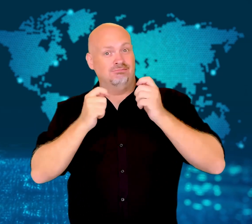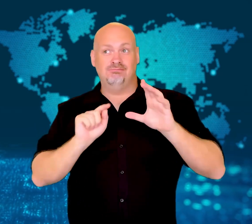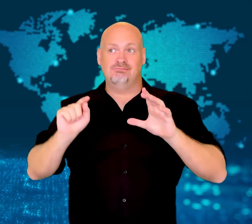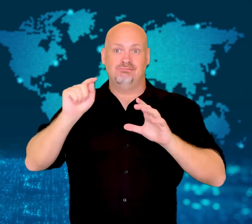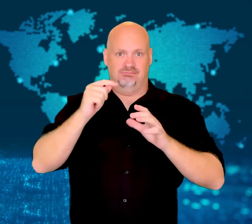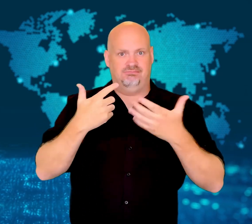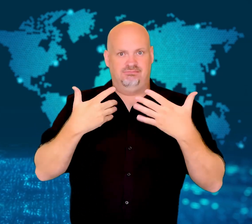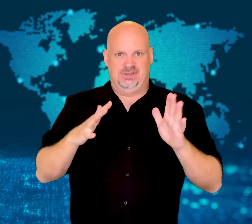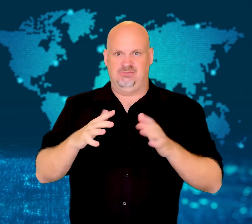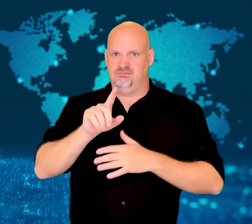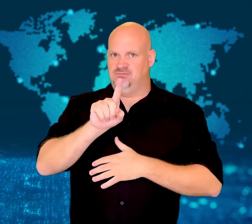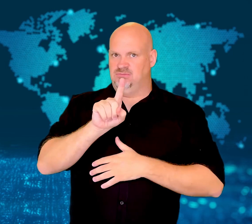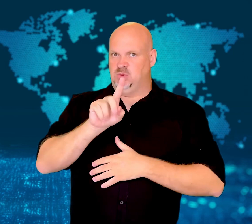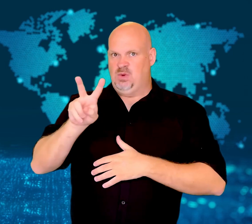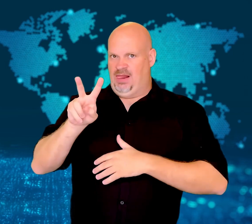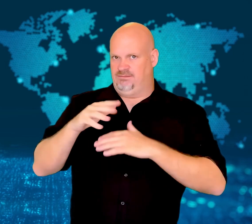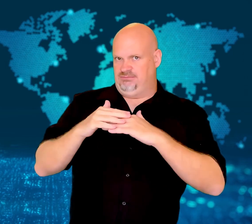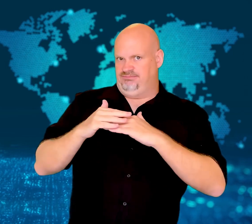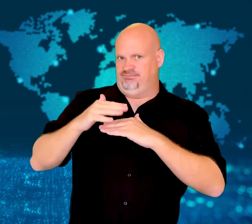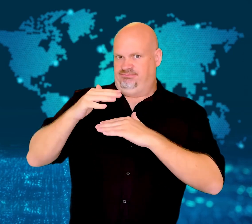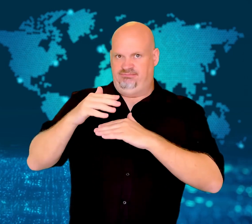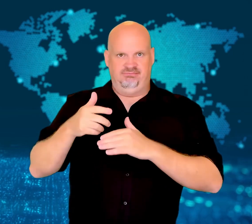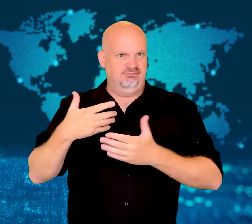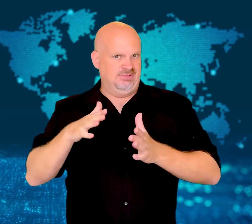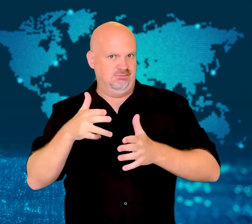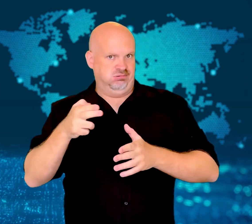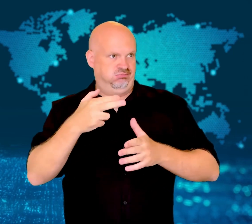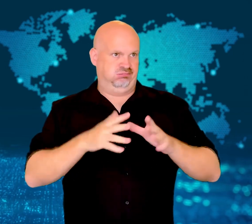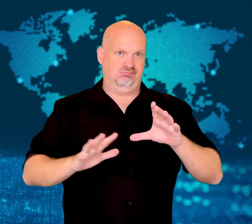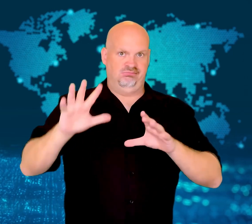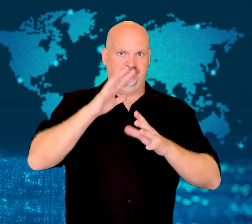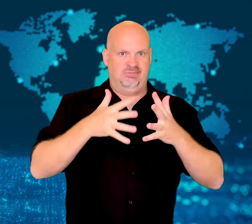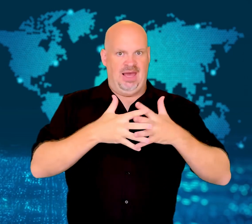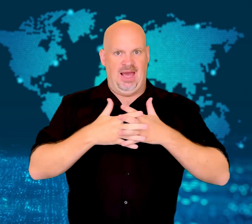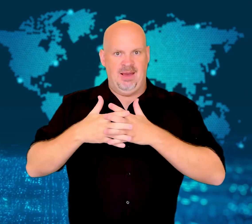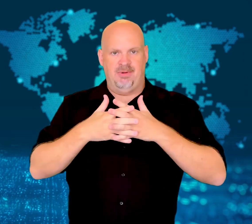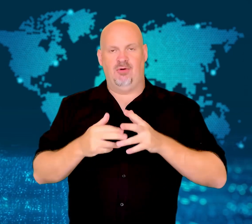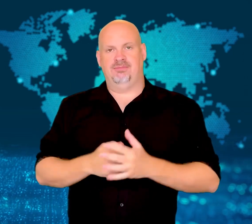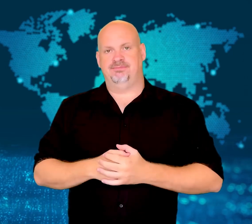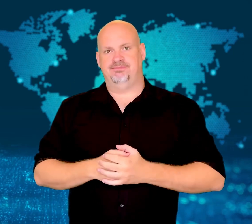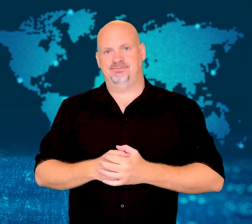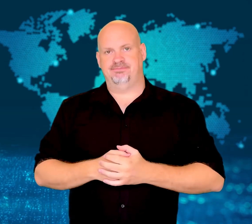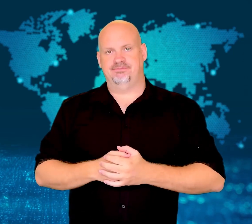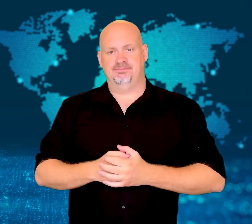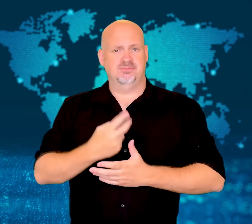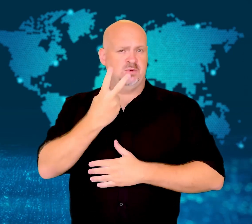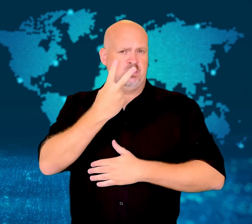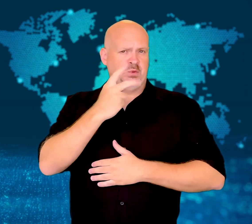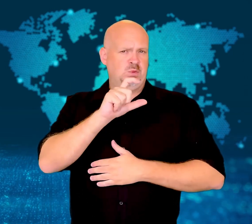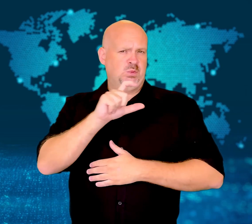At least a dozen mass killings took place on July 4th alone.